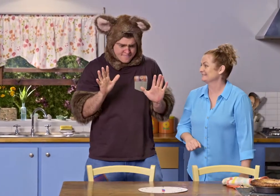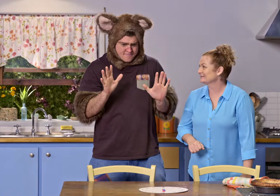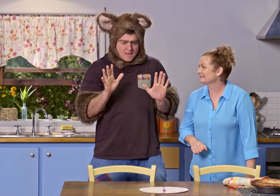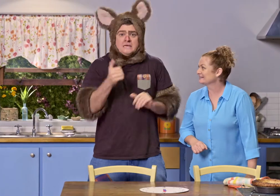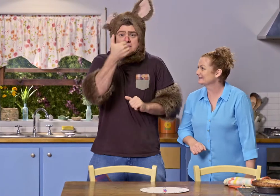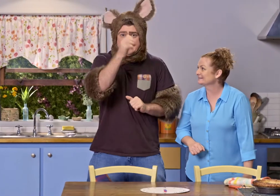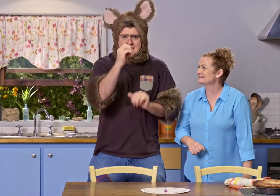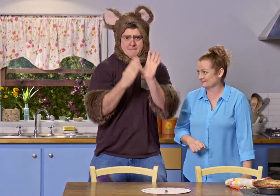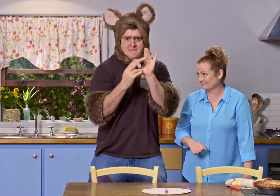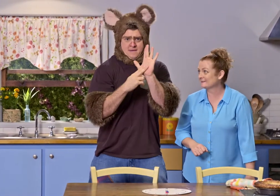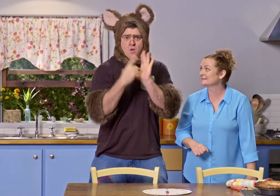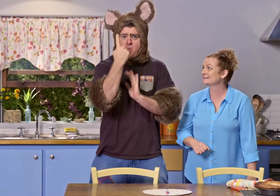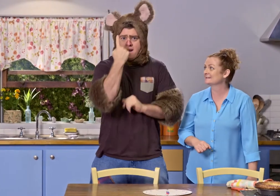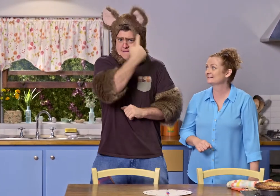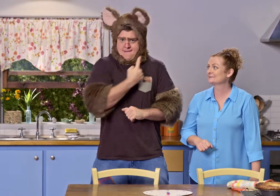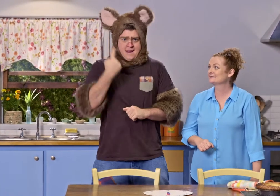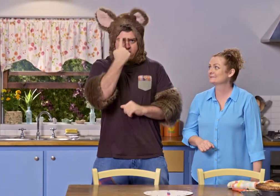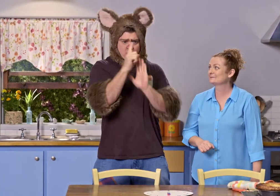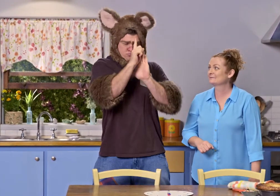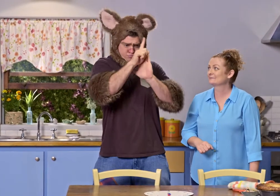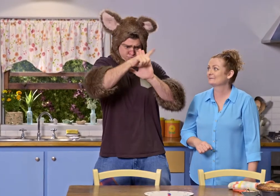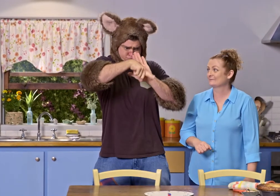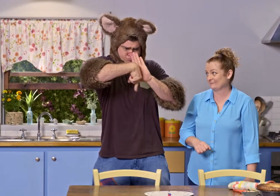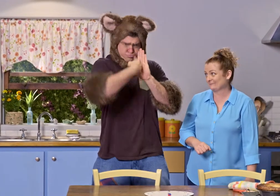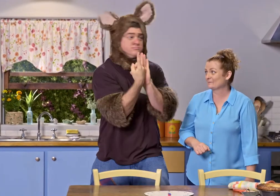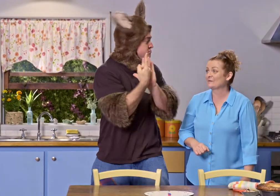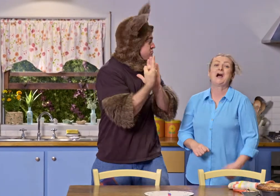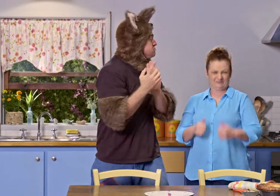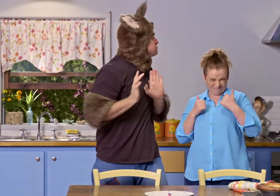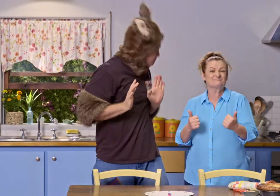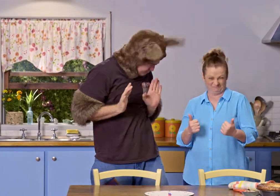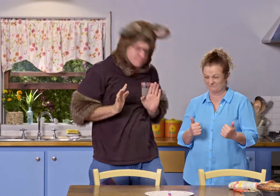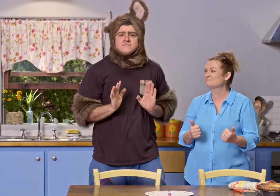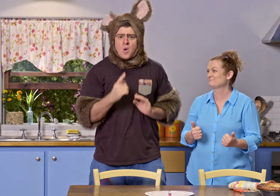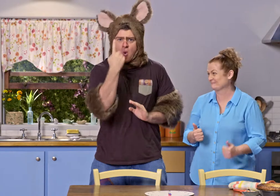Now, remember, there's 60 minutes in an hour. That's right.